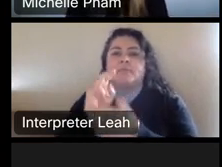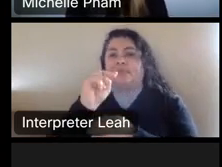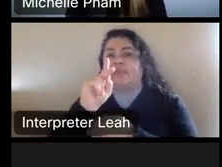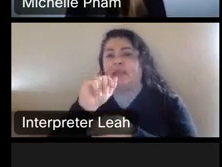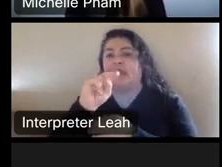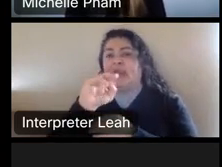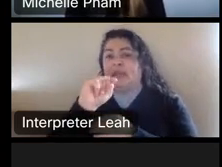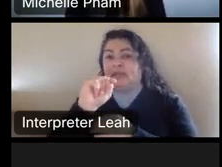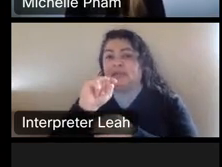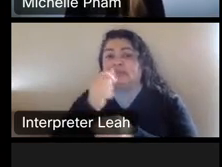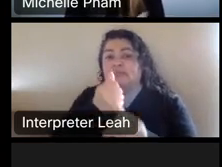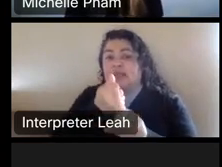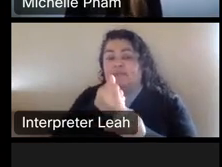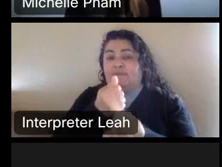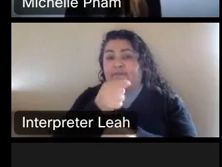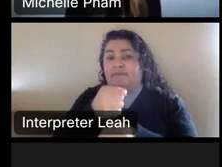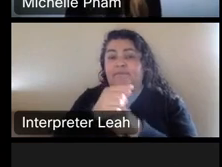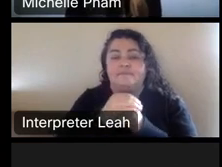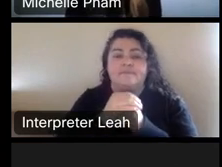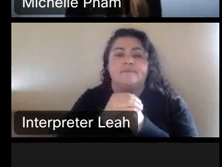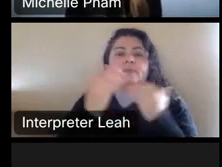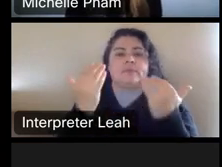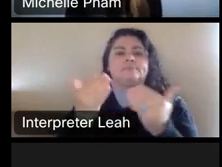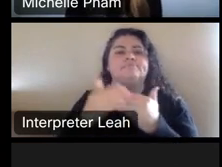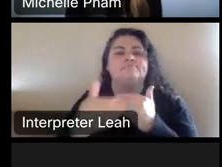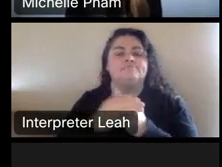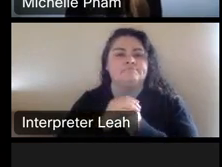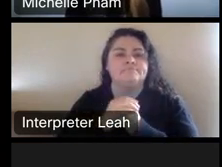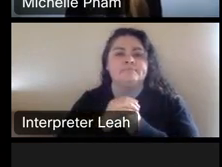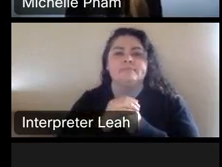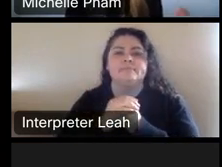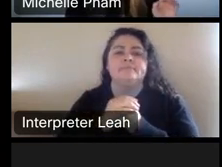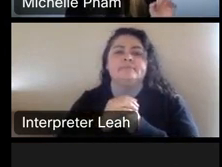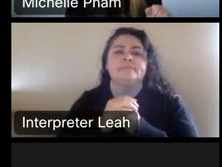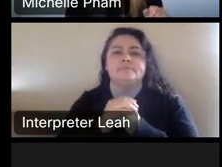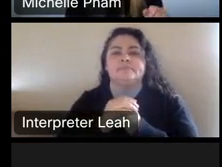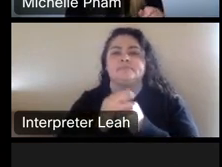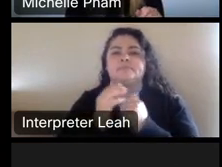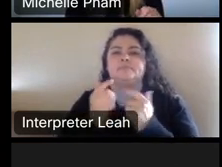Uh, released moving forward let's get into copyright law.